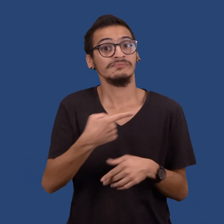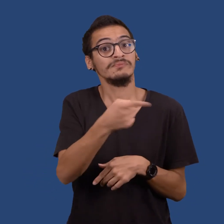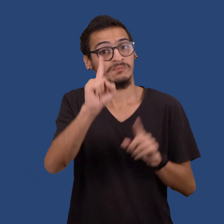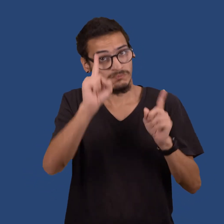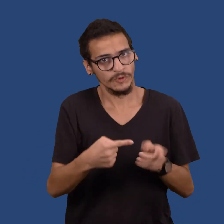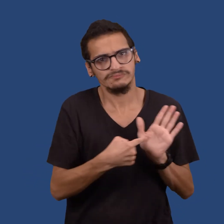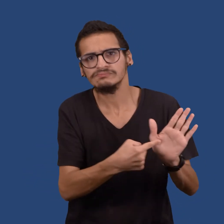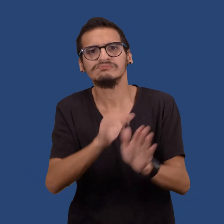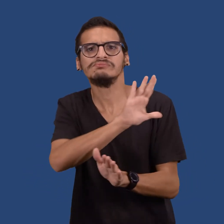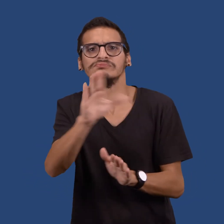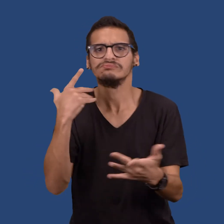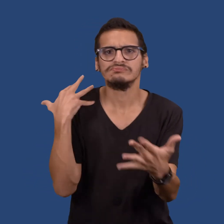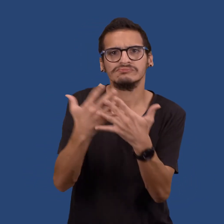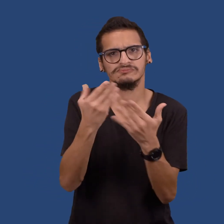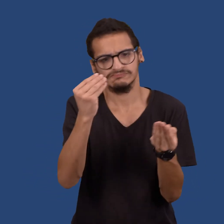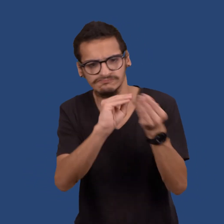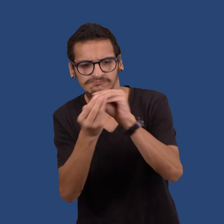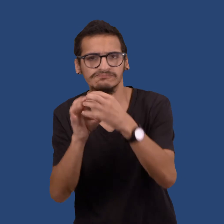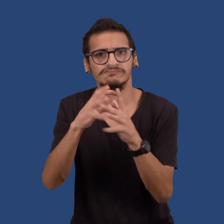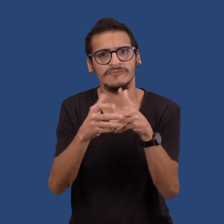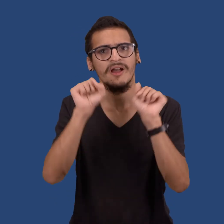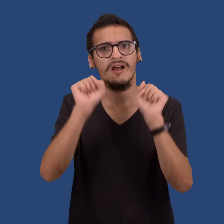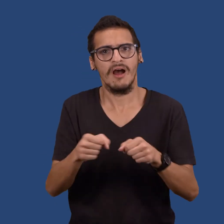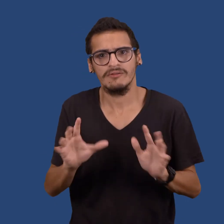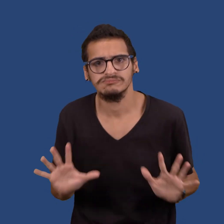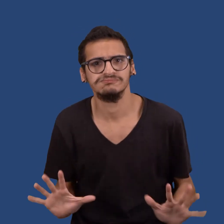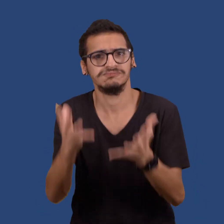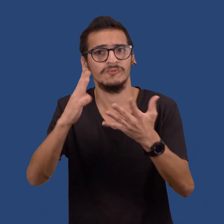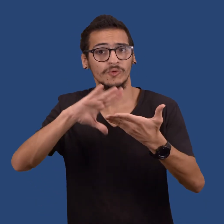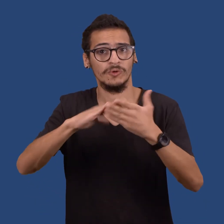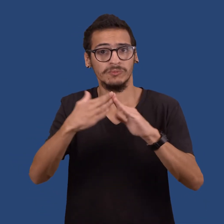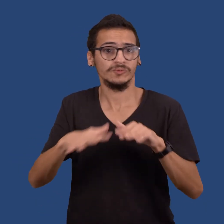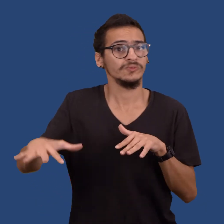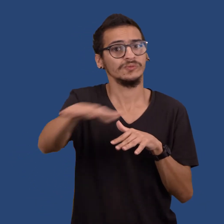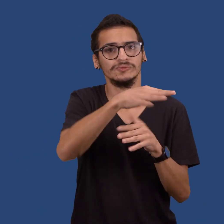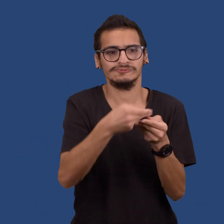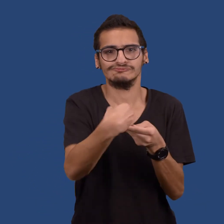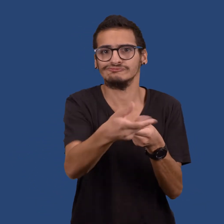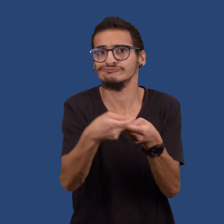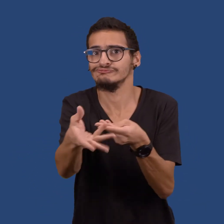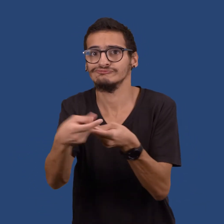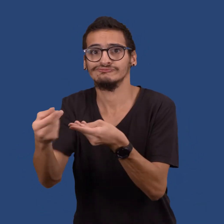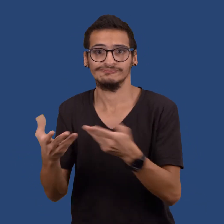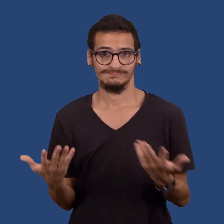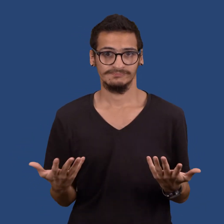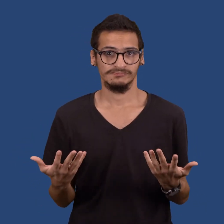and scalable in low-resource contexts and communities.